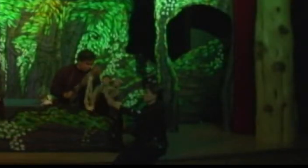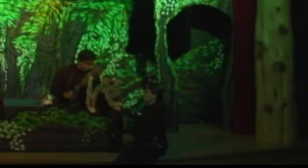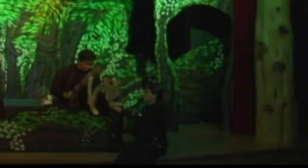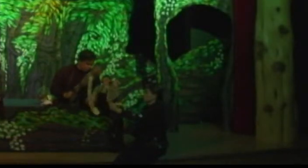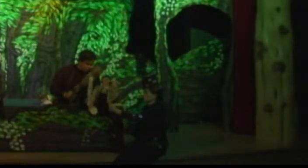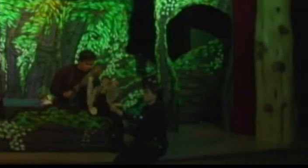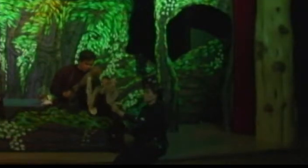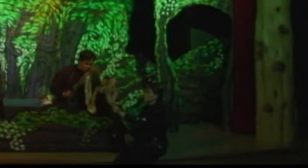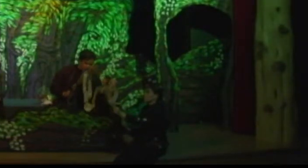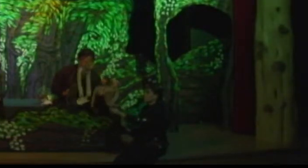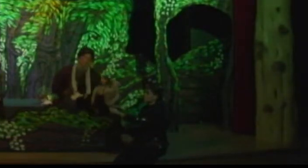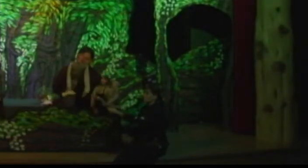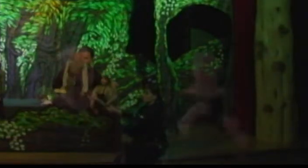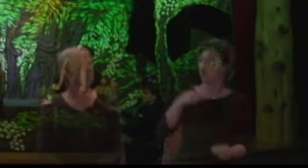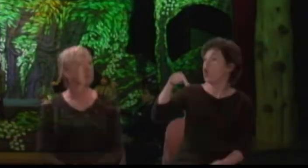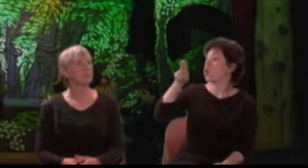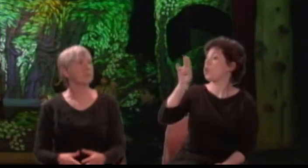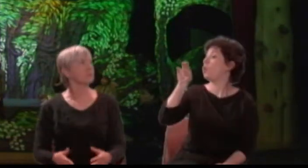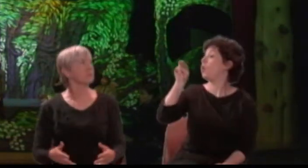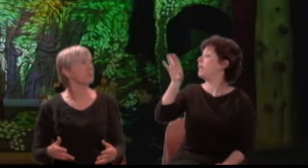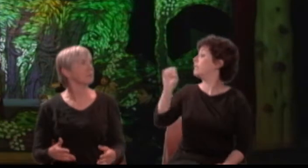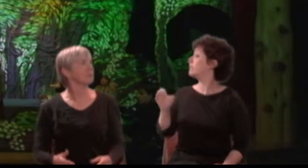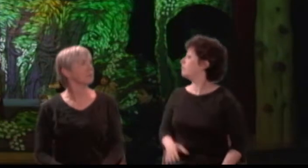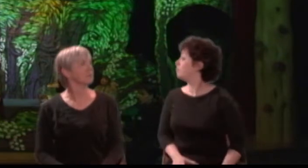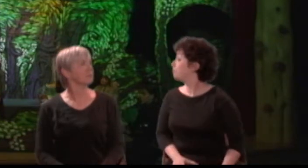Bottom: Peter Quince? Quince: What sayest thou, bully Bottom?